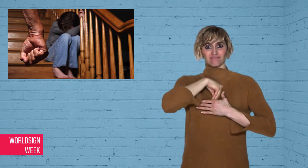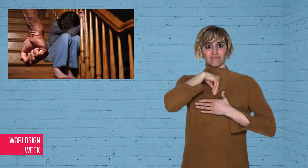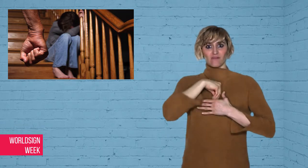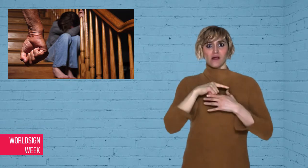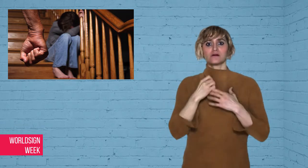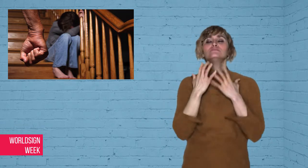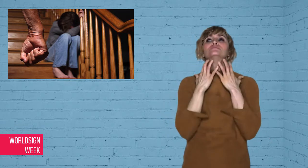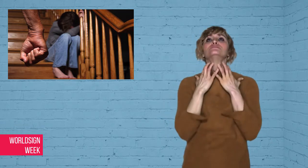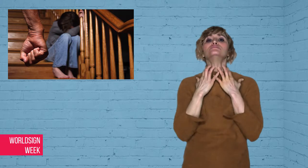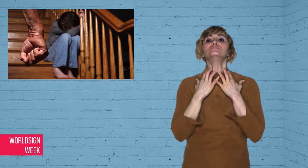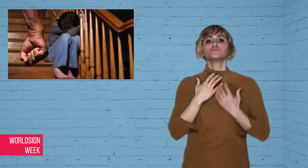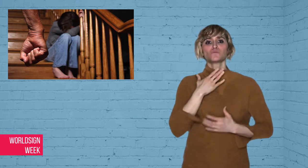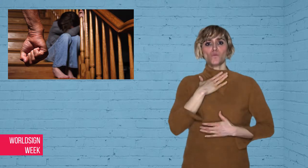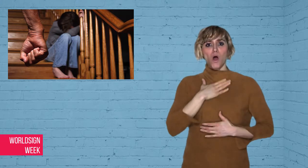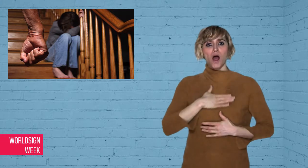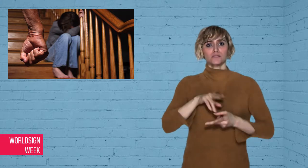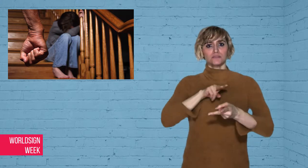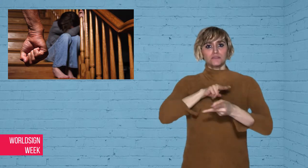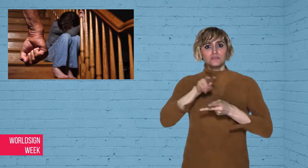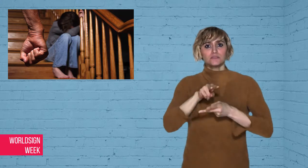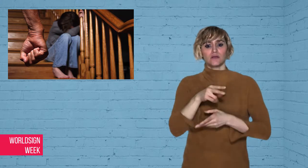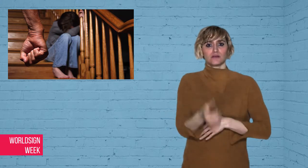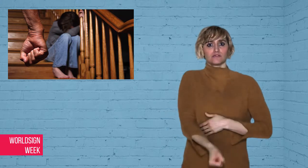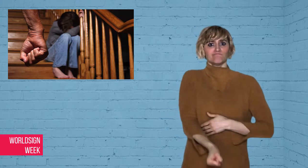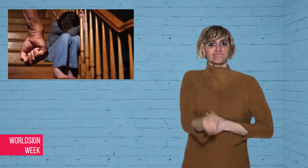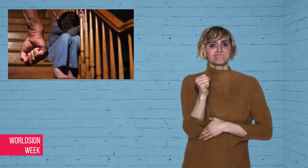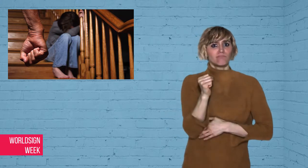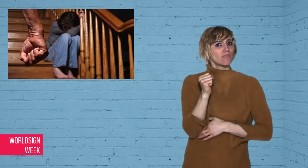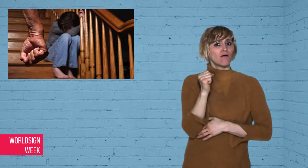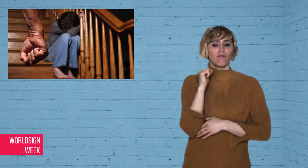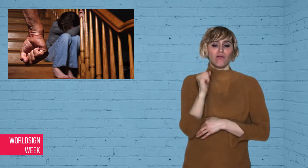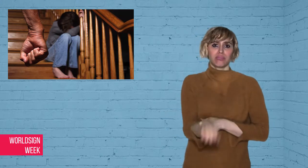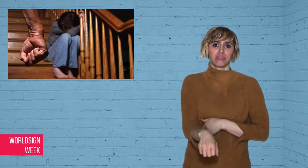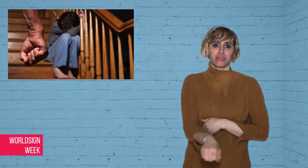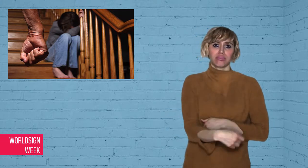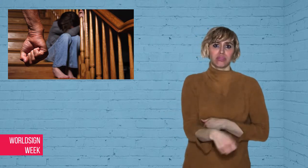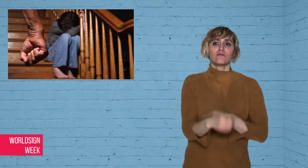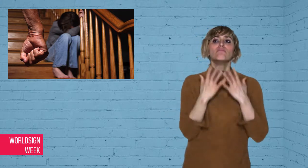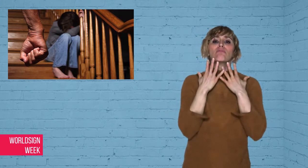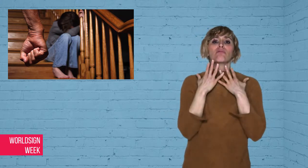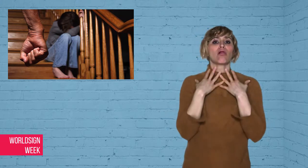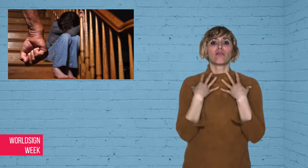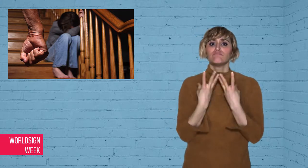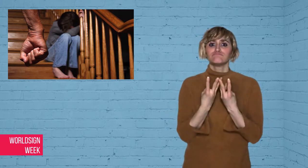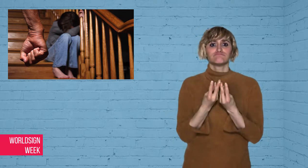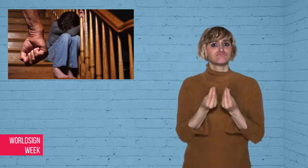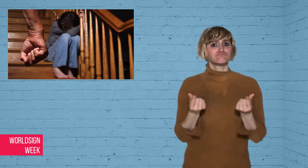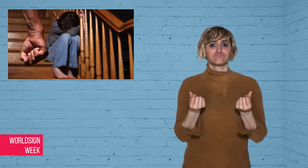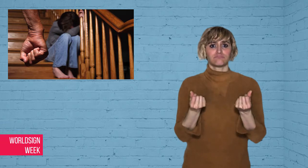and their progress would be monitored